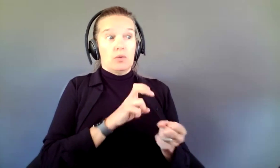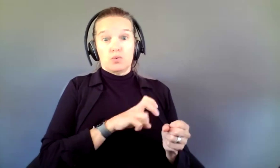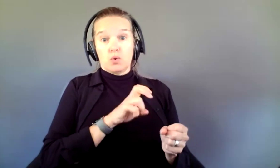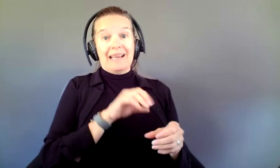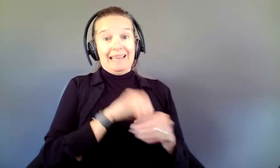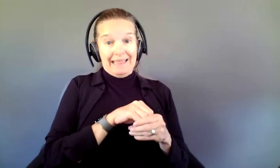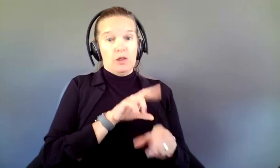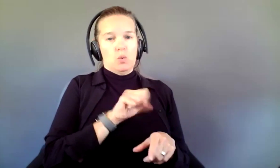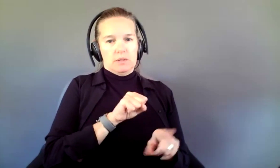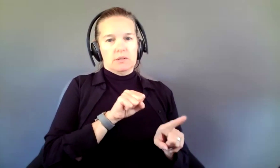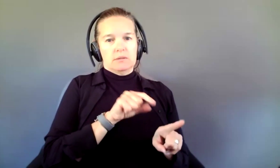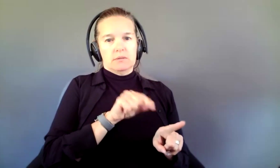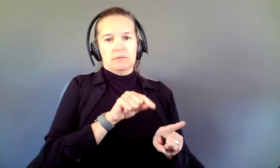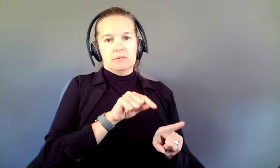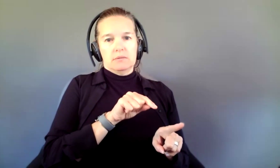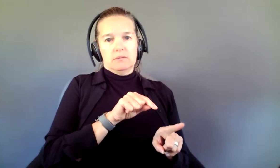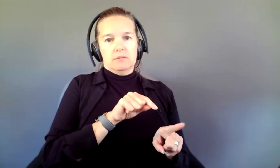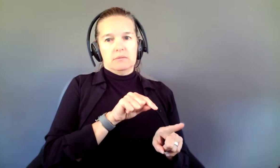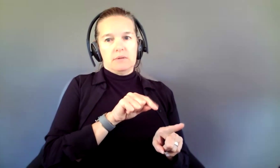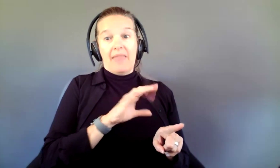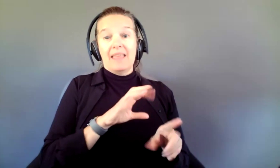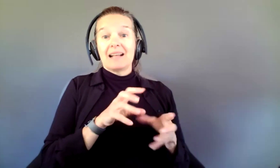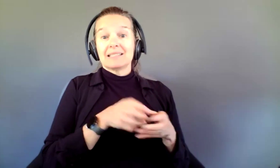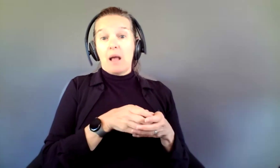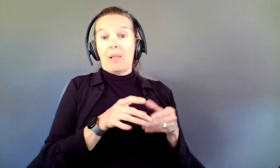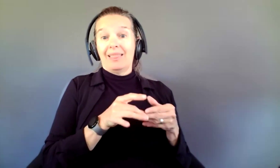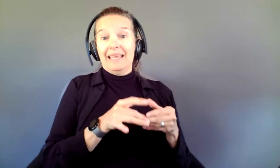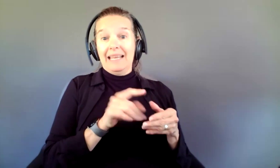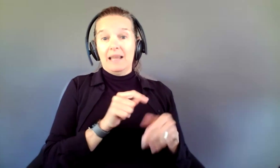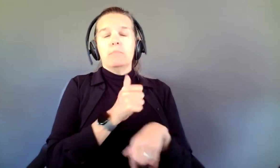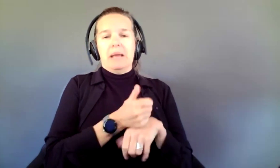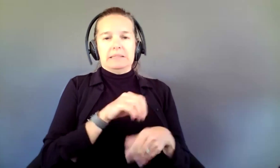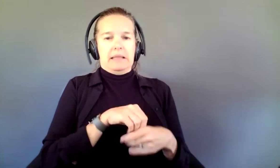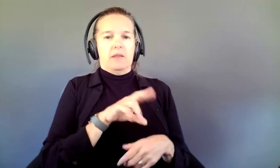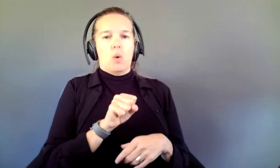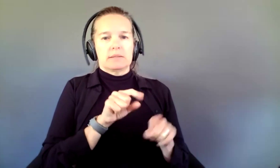the United States and the ensemble leading it is based in the United States. Ensemble